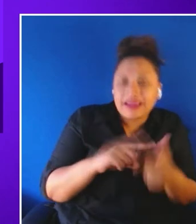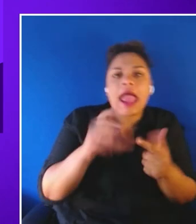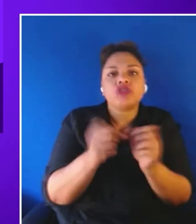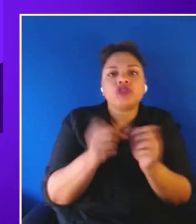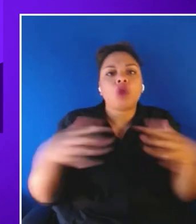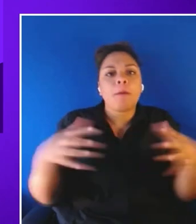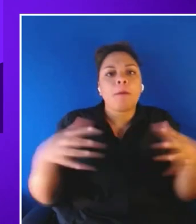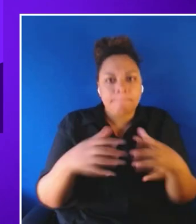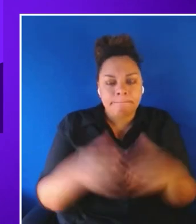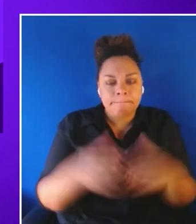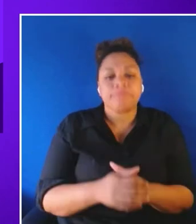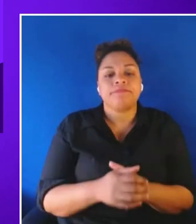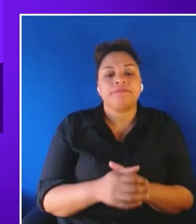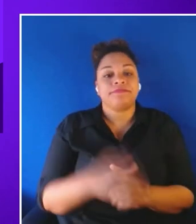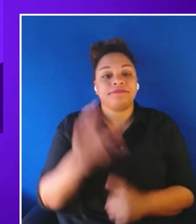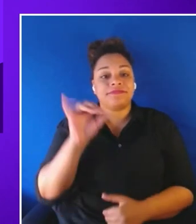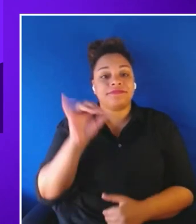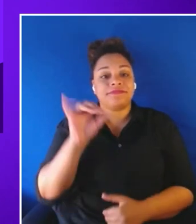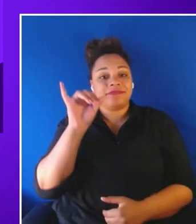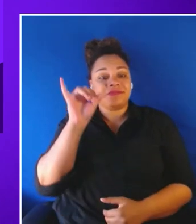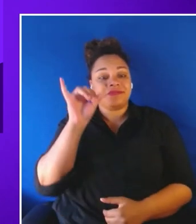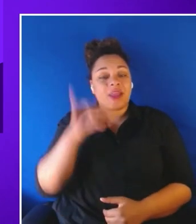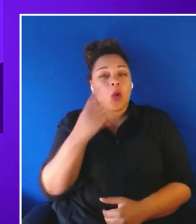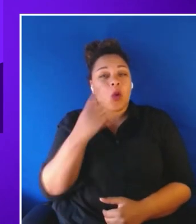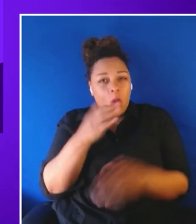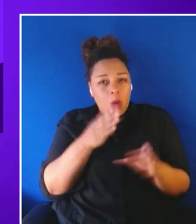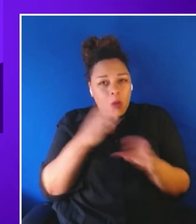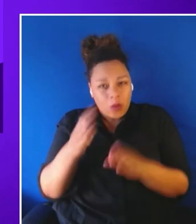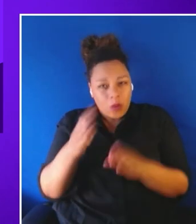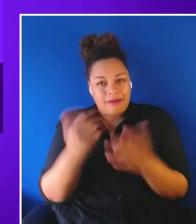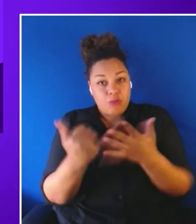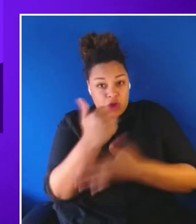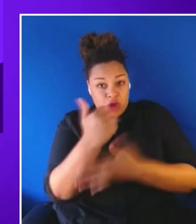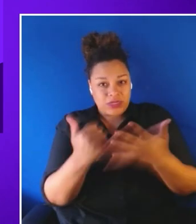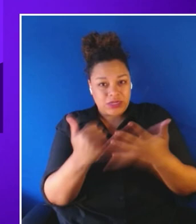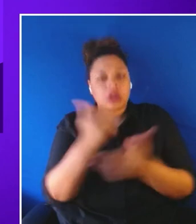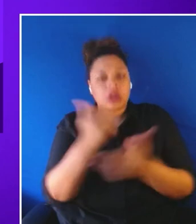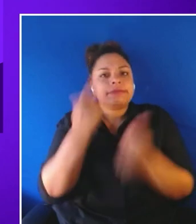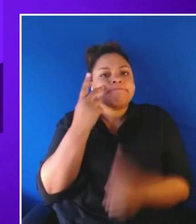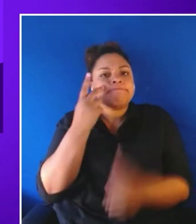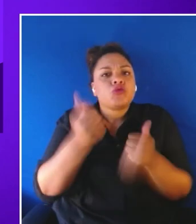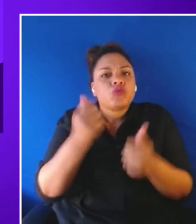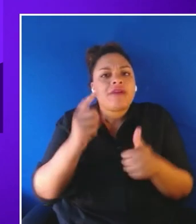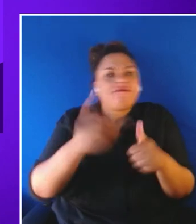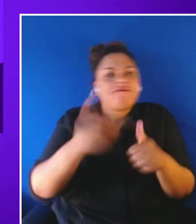just one the way of ordering which one go first because of the impact, or the quick wins, or the